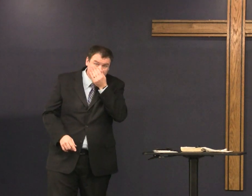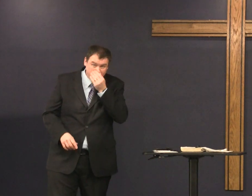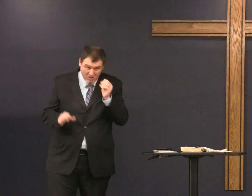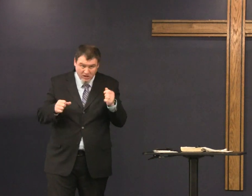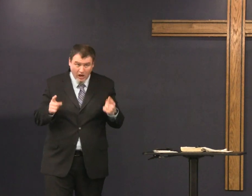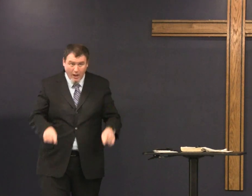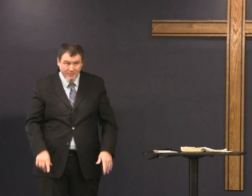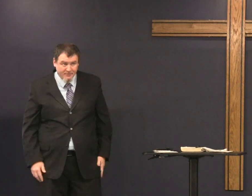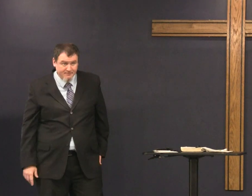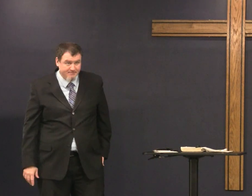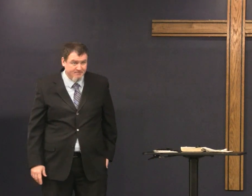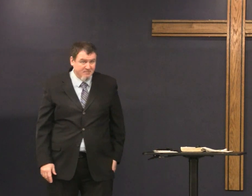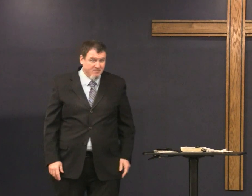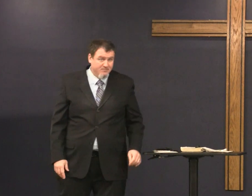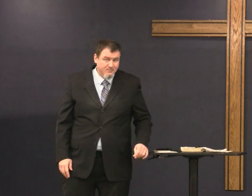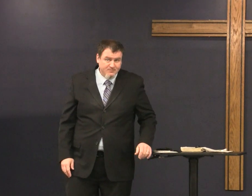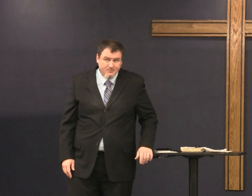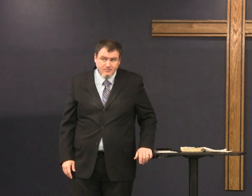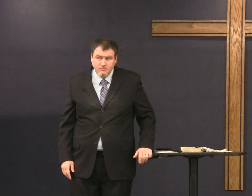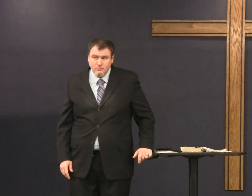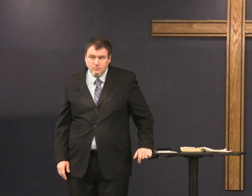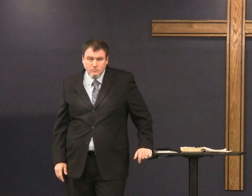I don't want that for you but it could happen